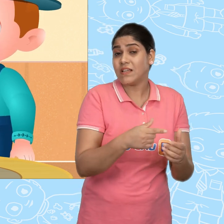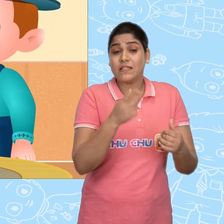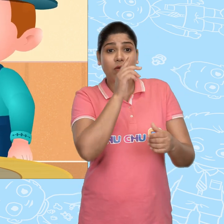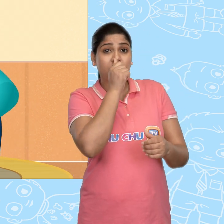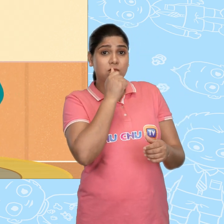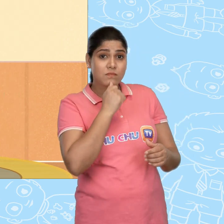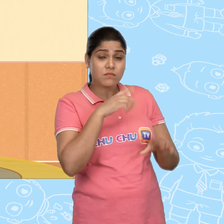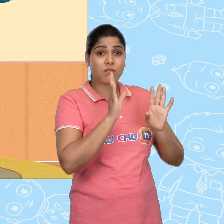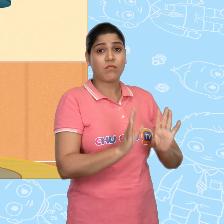It's a secret!